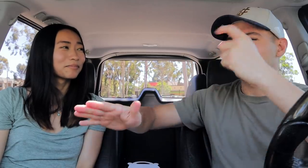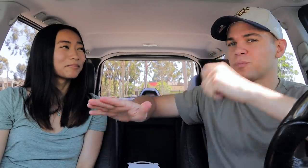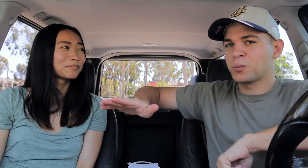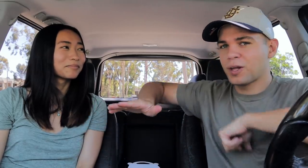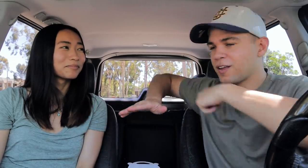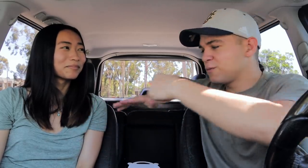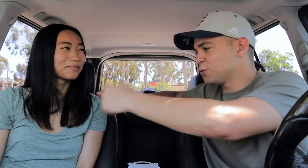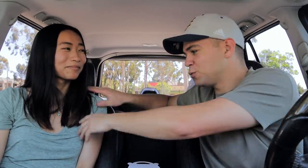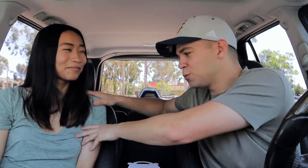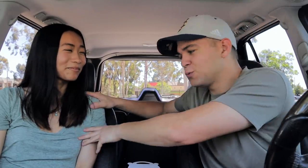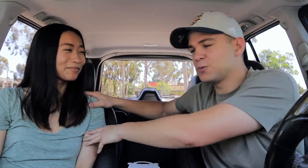so proud of you